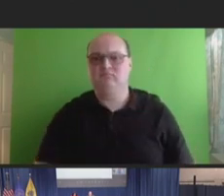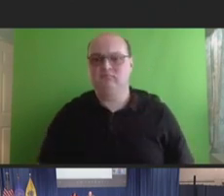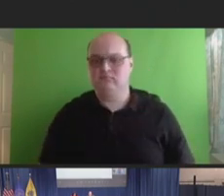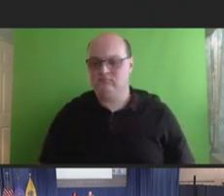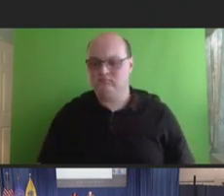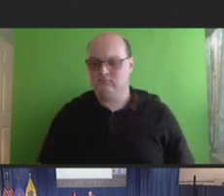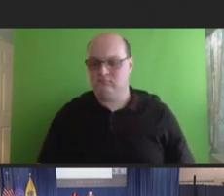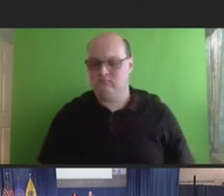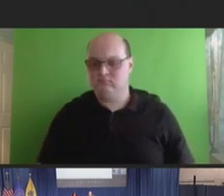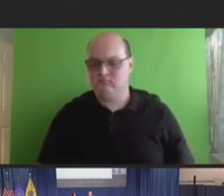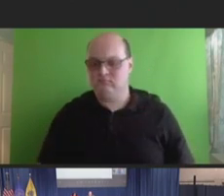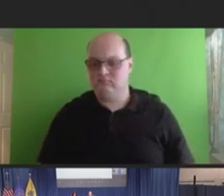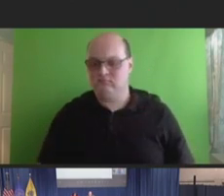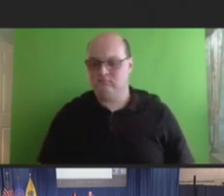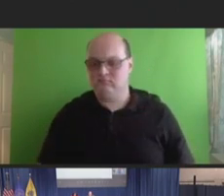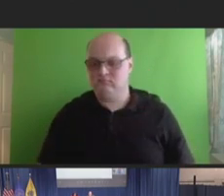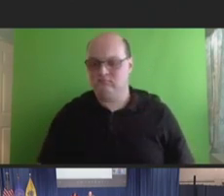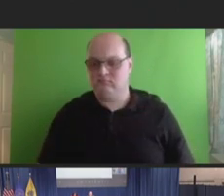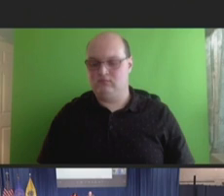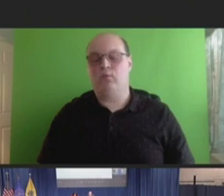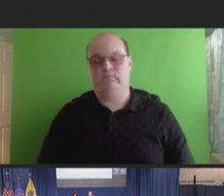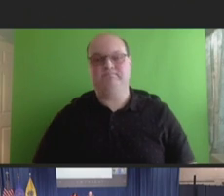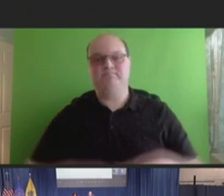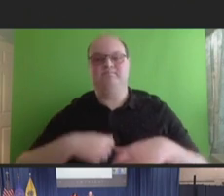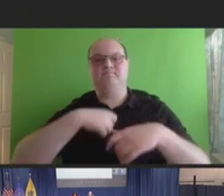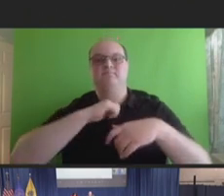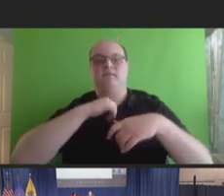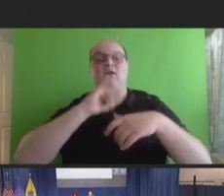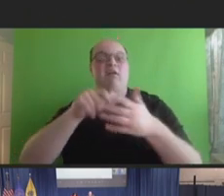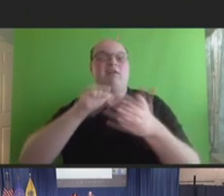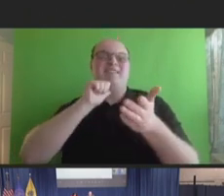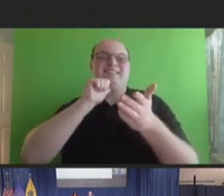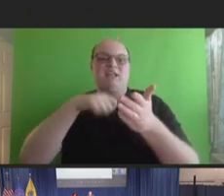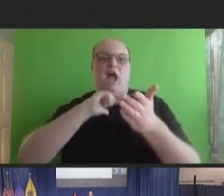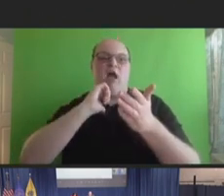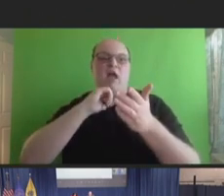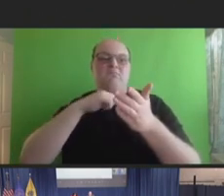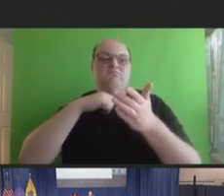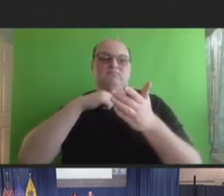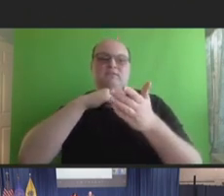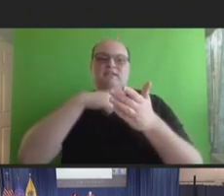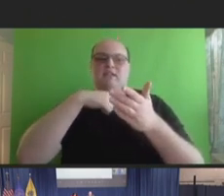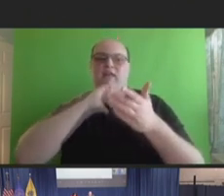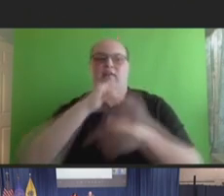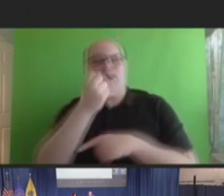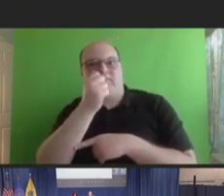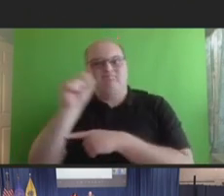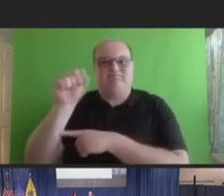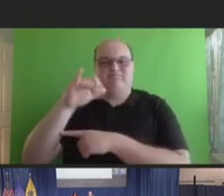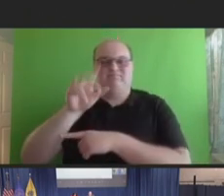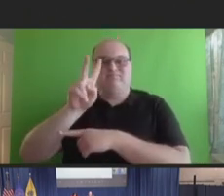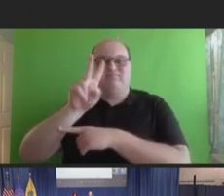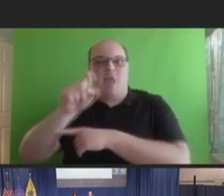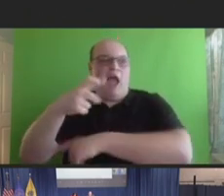to open this session, this is not amongst an anti-vax population. This is amongst a